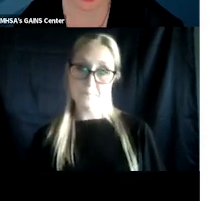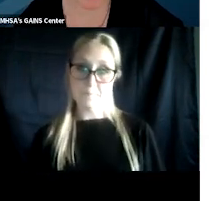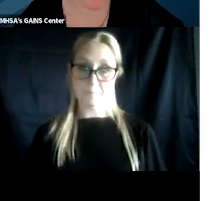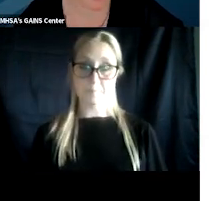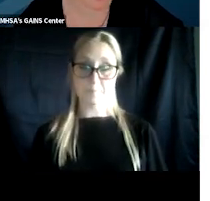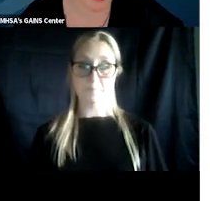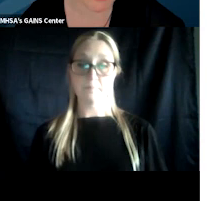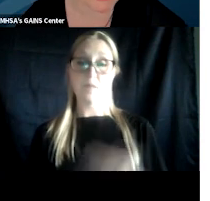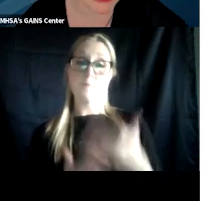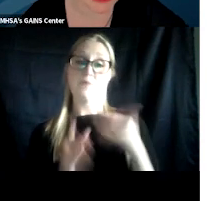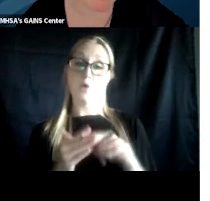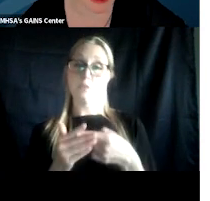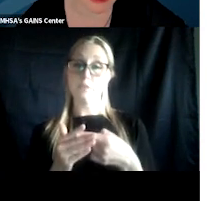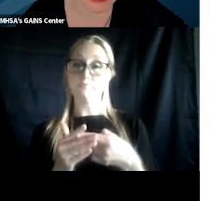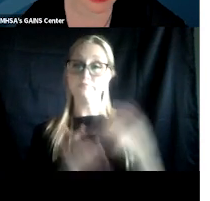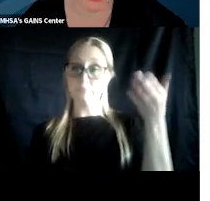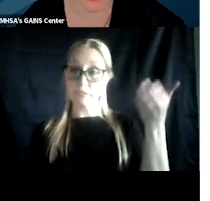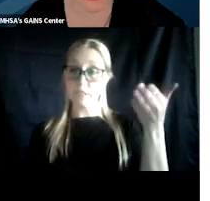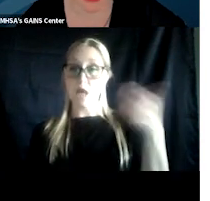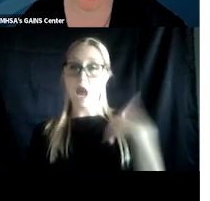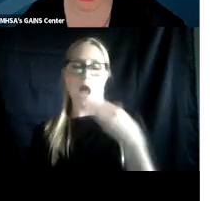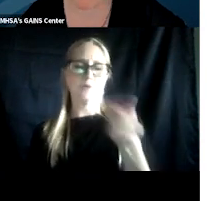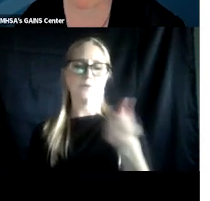And before I start our presentations, I've got just a couple of things to cover.